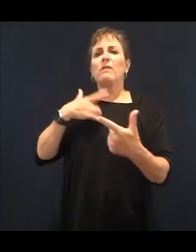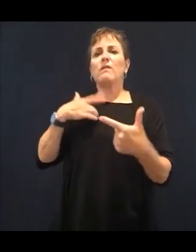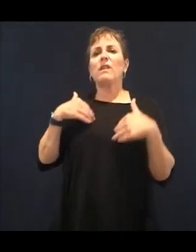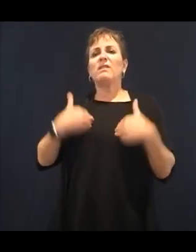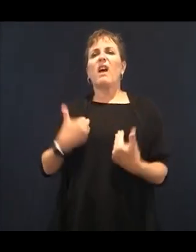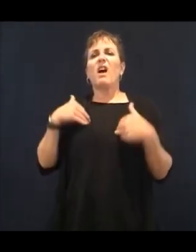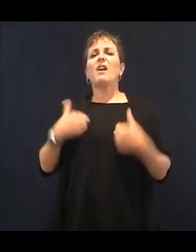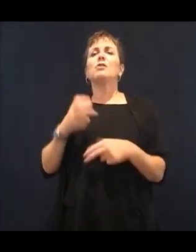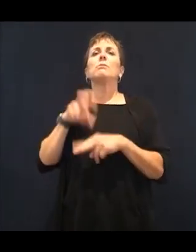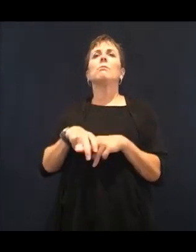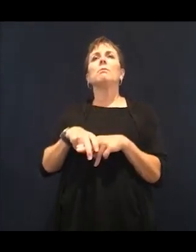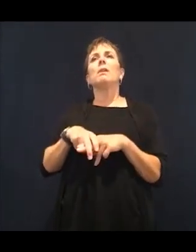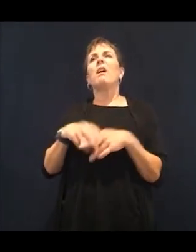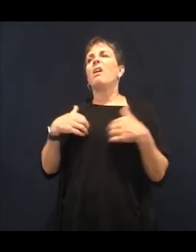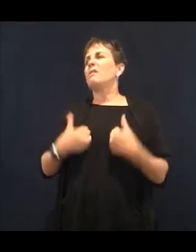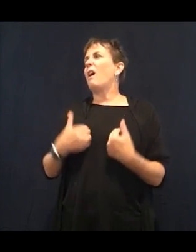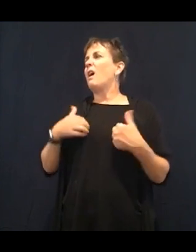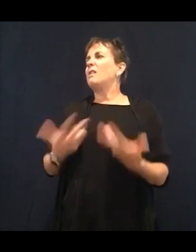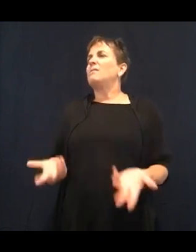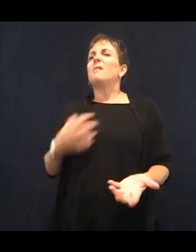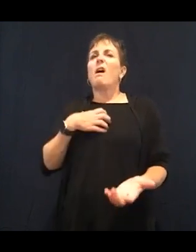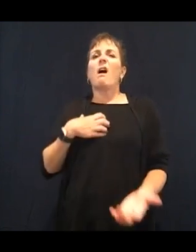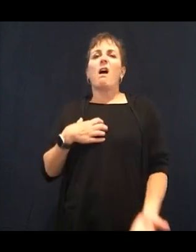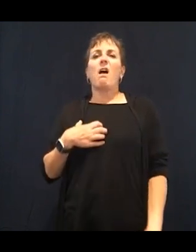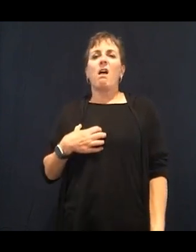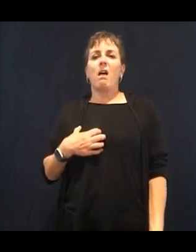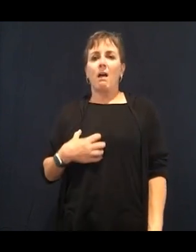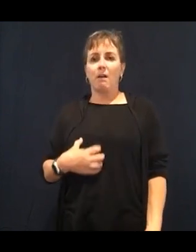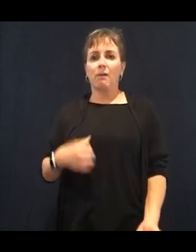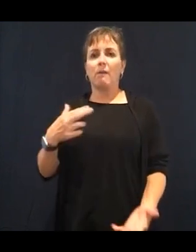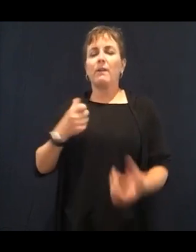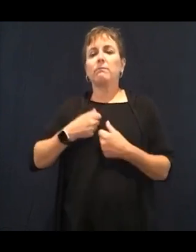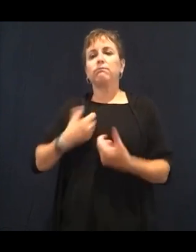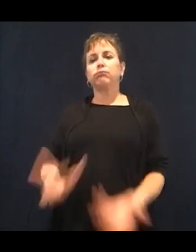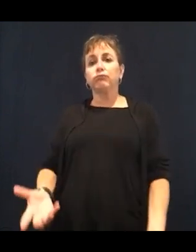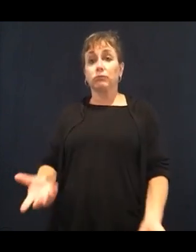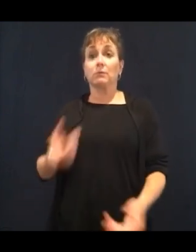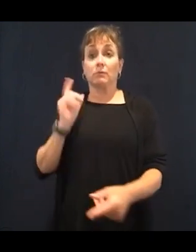has shown that our appetite increases by 25%